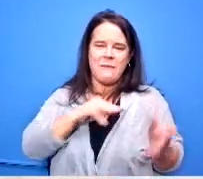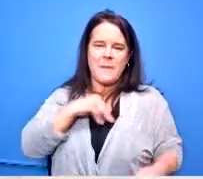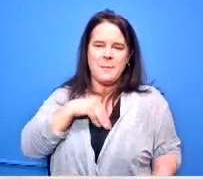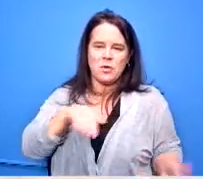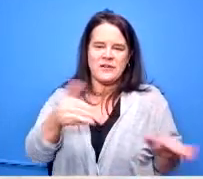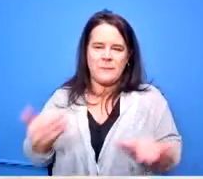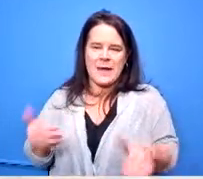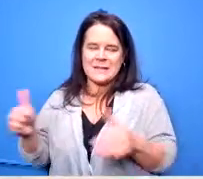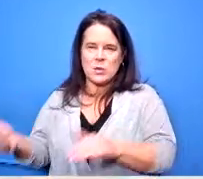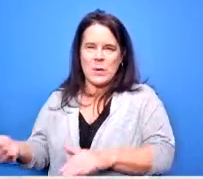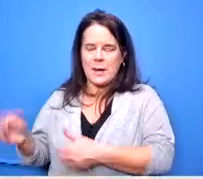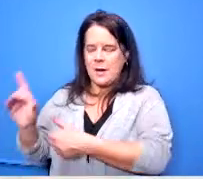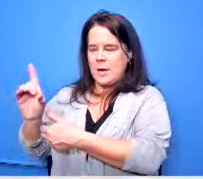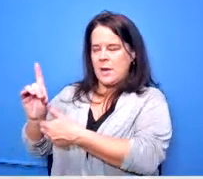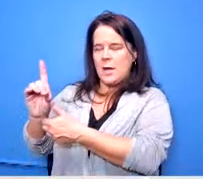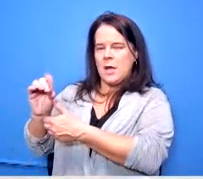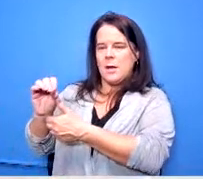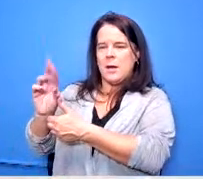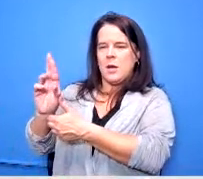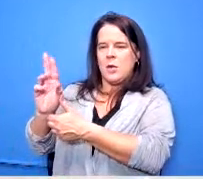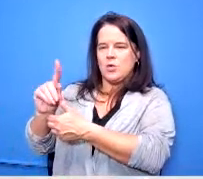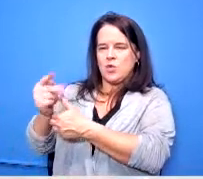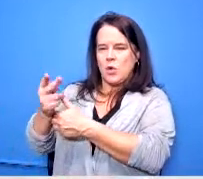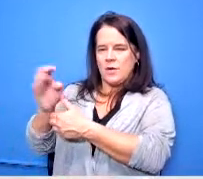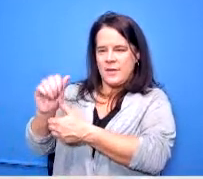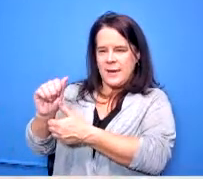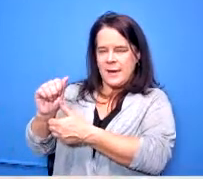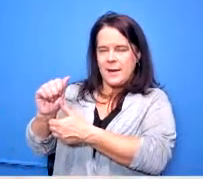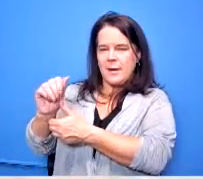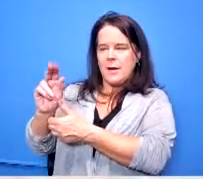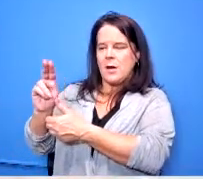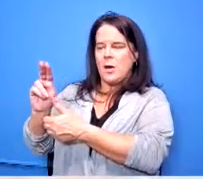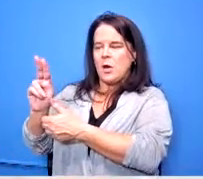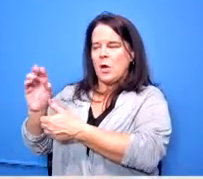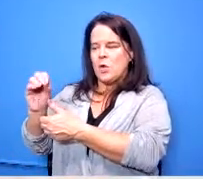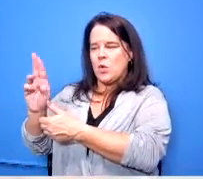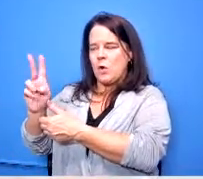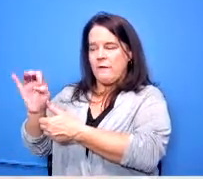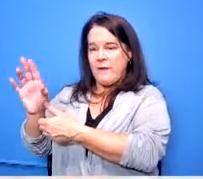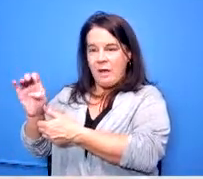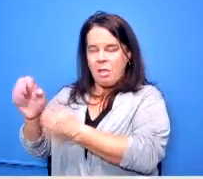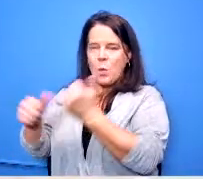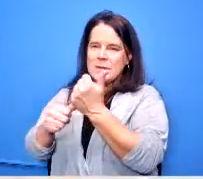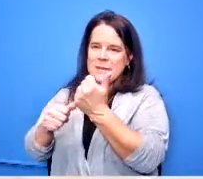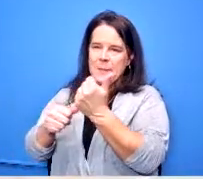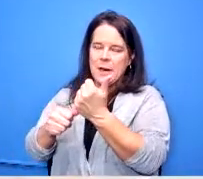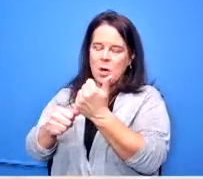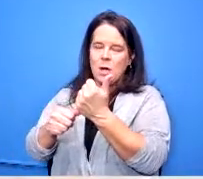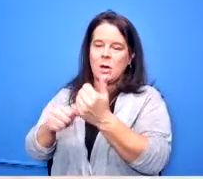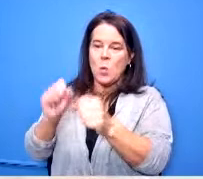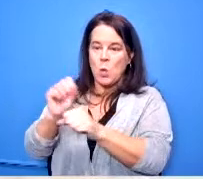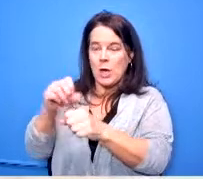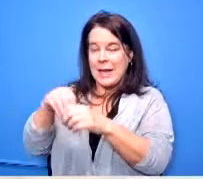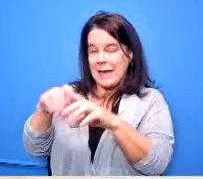dorothea norvell is a she was a paraprofessional for us she's been in the district for over 35